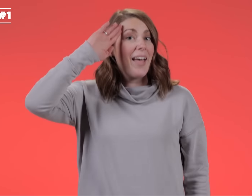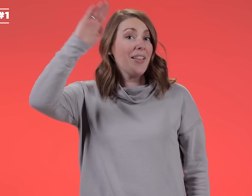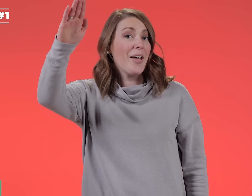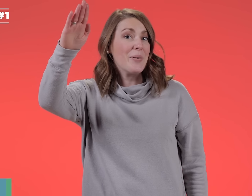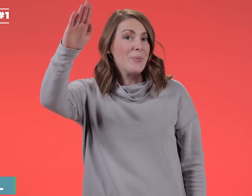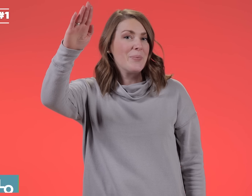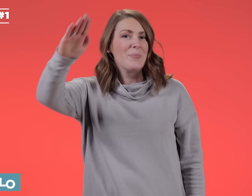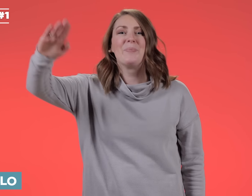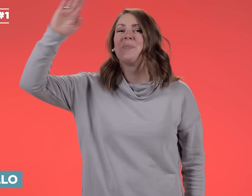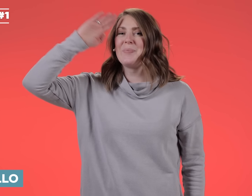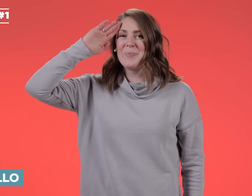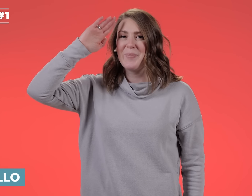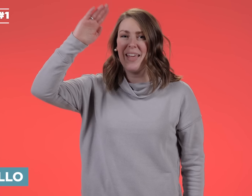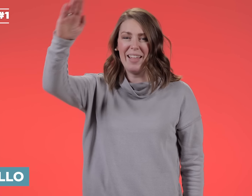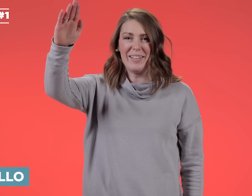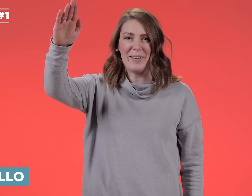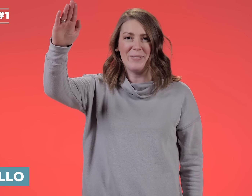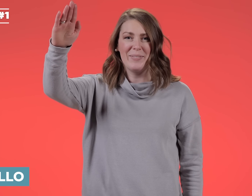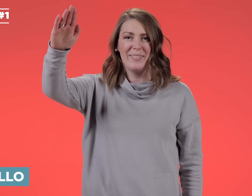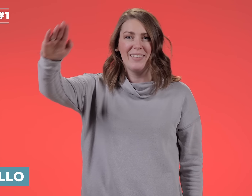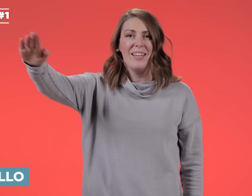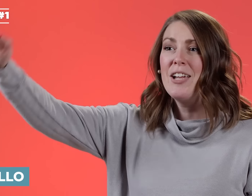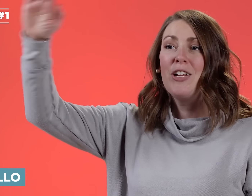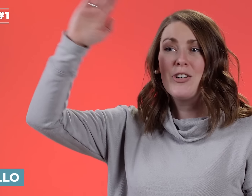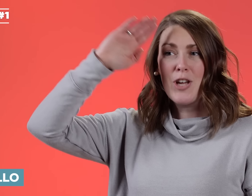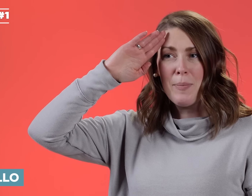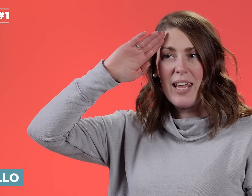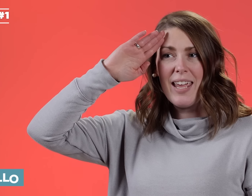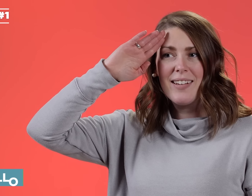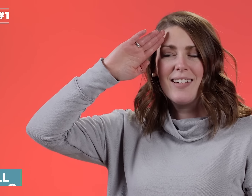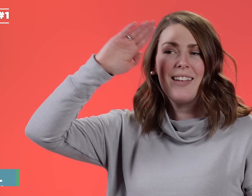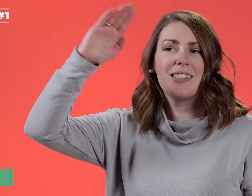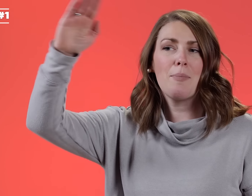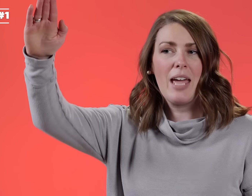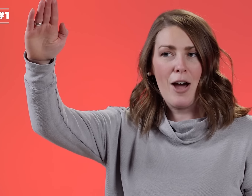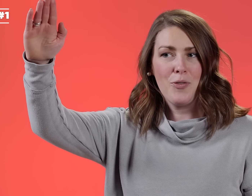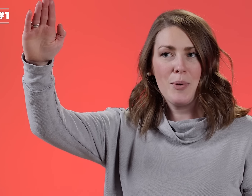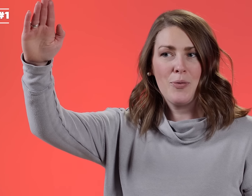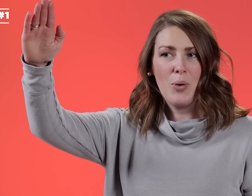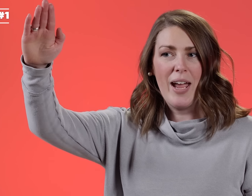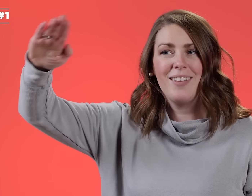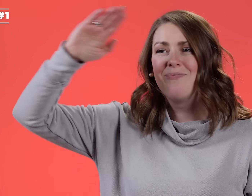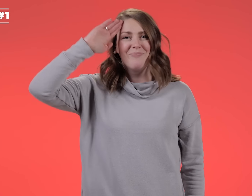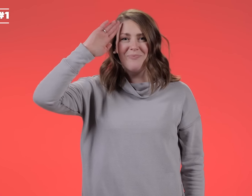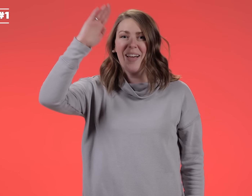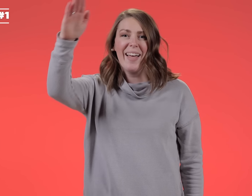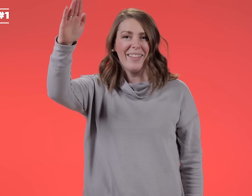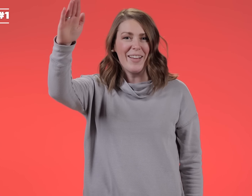HELLO HELLO Your dominant hand is coming out from your forehead. HELLO